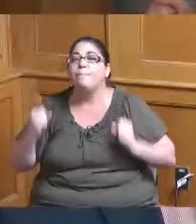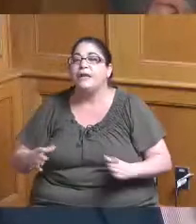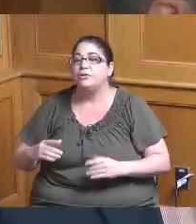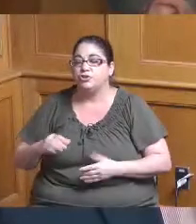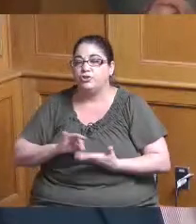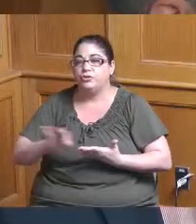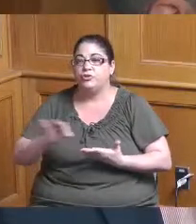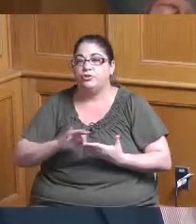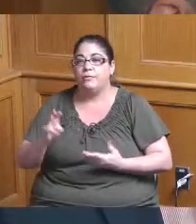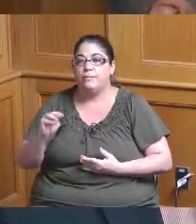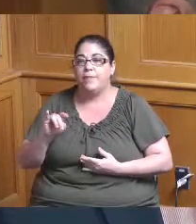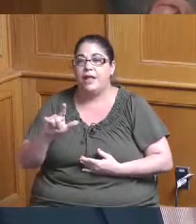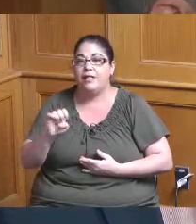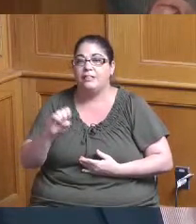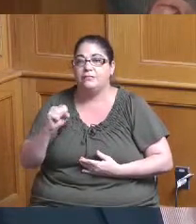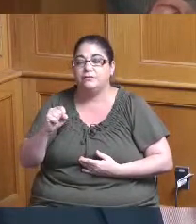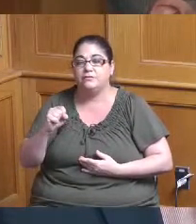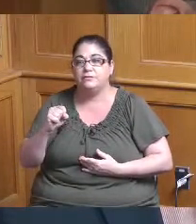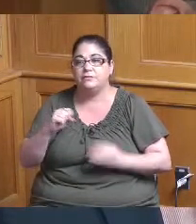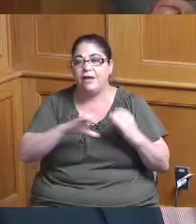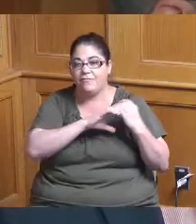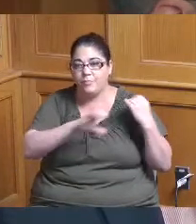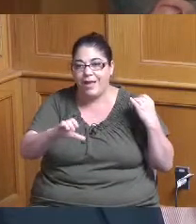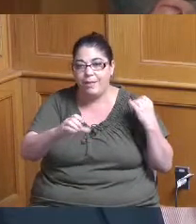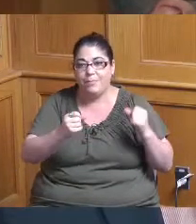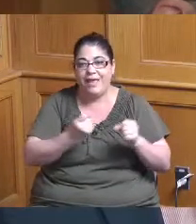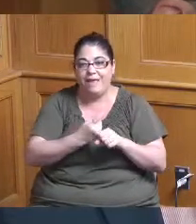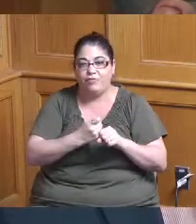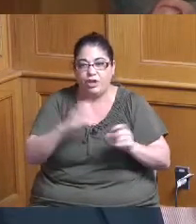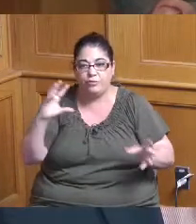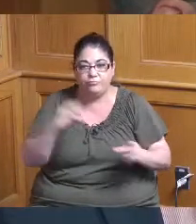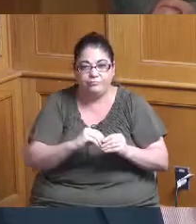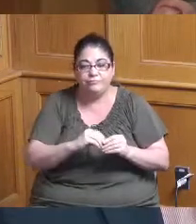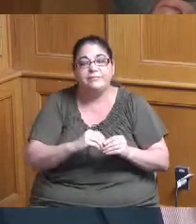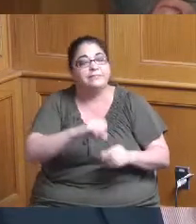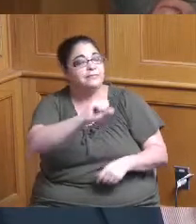how many miles of pipe per year you're you're able to yes we can provide numbers thank you sir